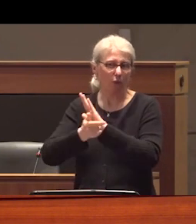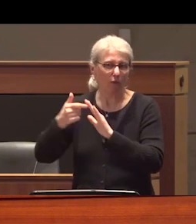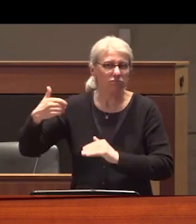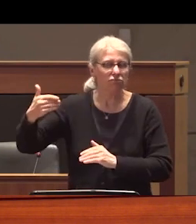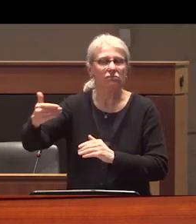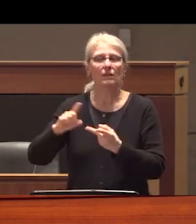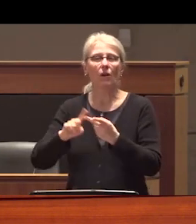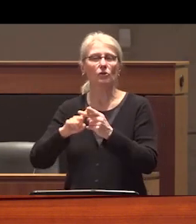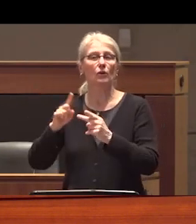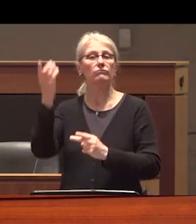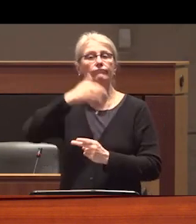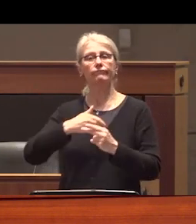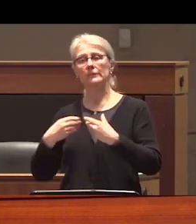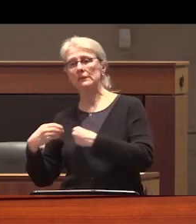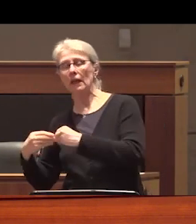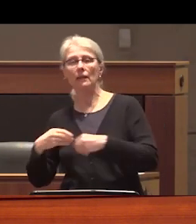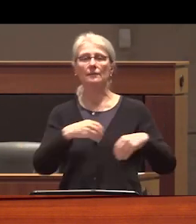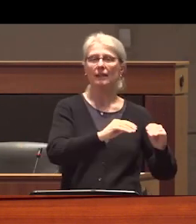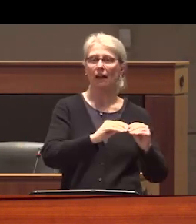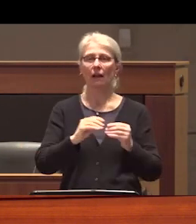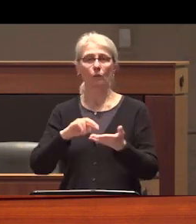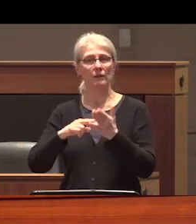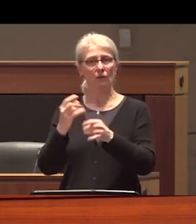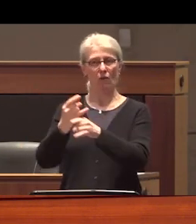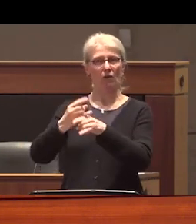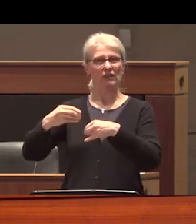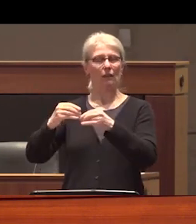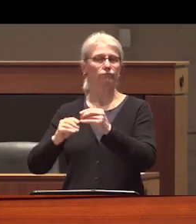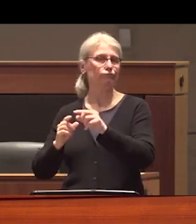and unpredictable alcohol market and it ended for some people once governments realized that